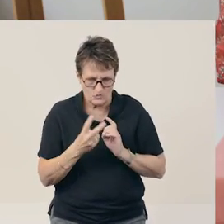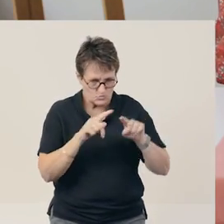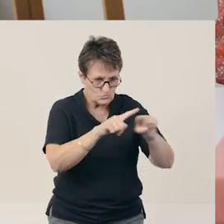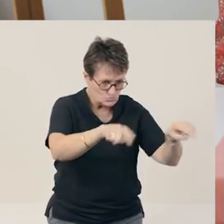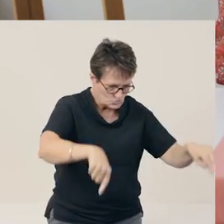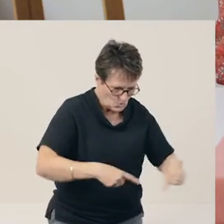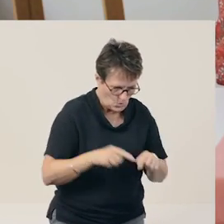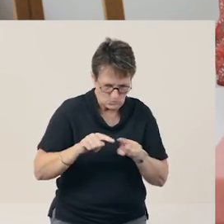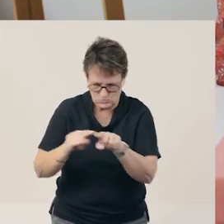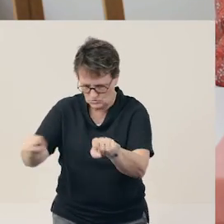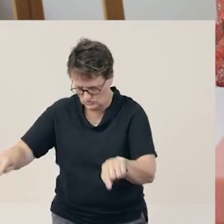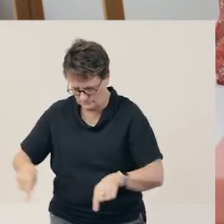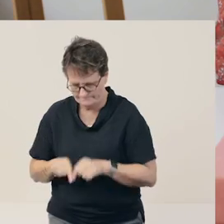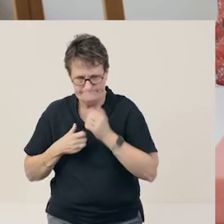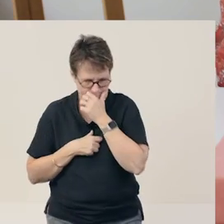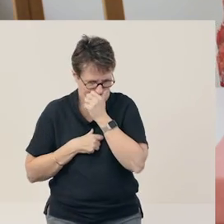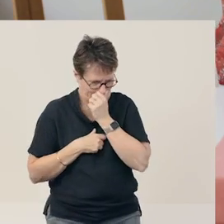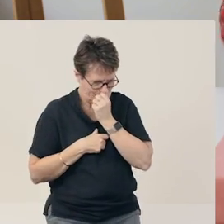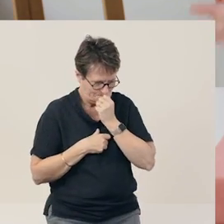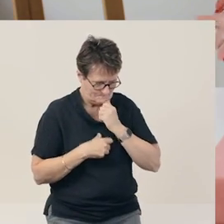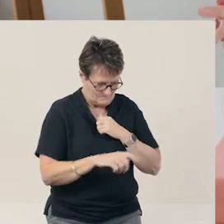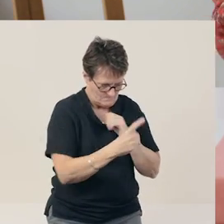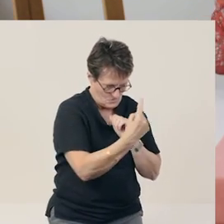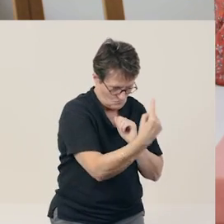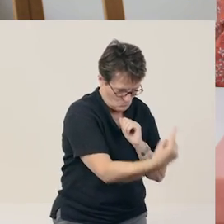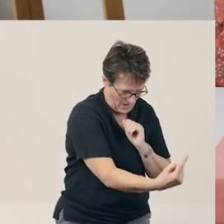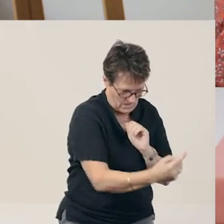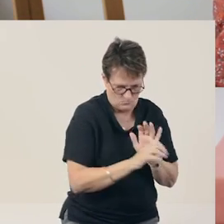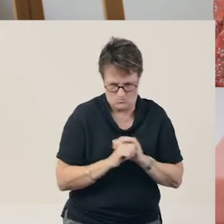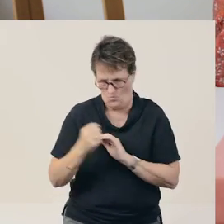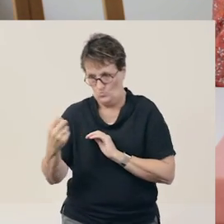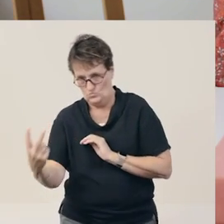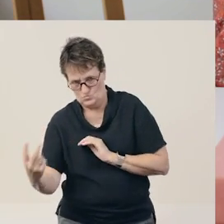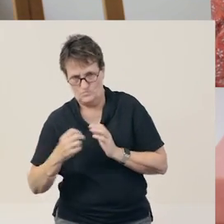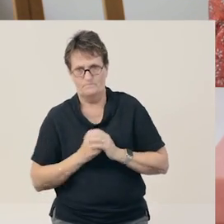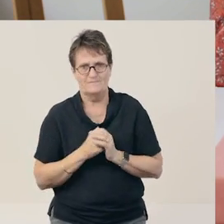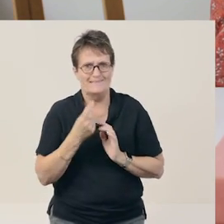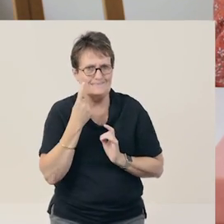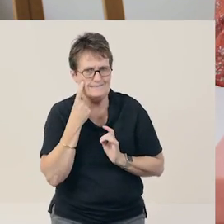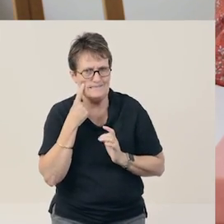The numbers here represent the syllables in the words we’re going to say.